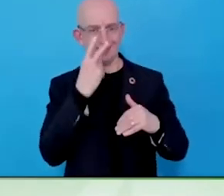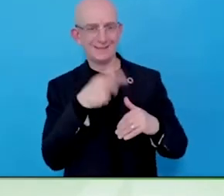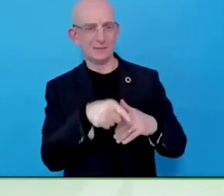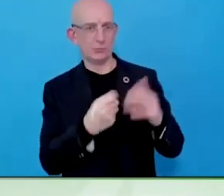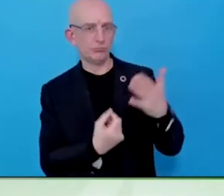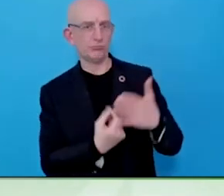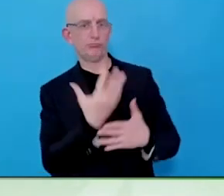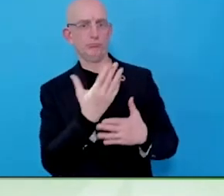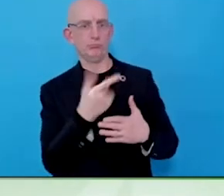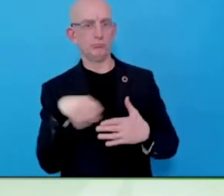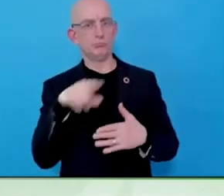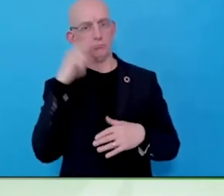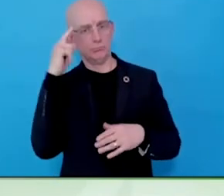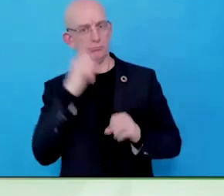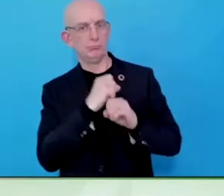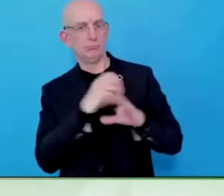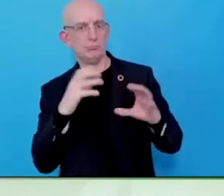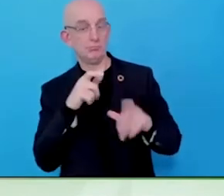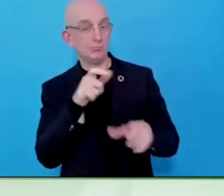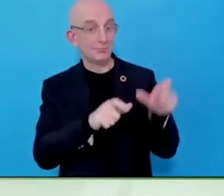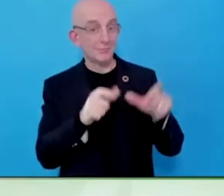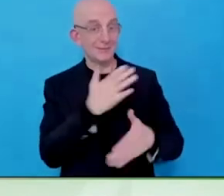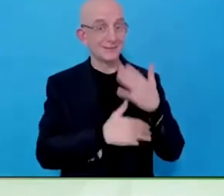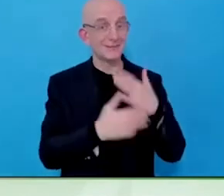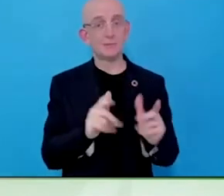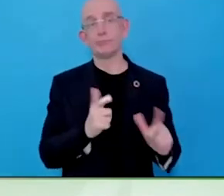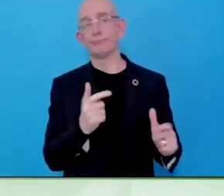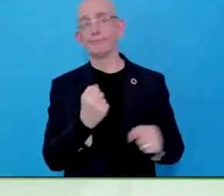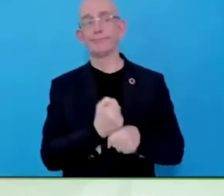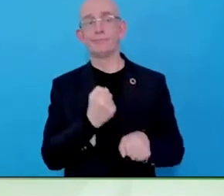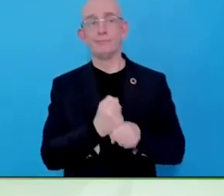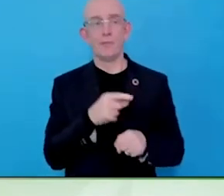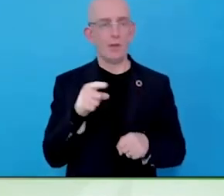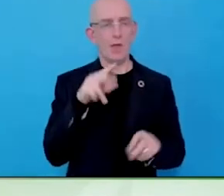breakthrough. I should promising The Valuable 500 has been a breakthrough but I won't.